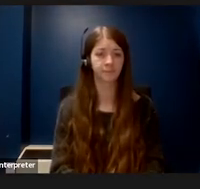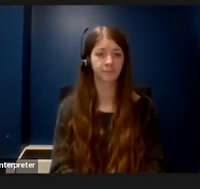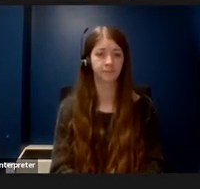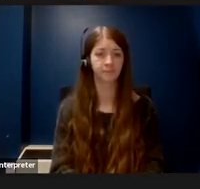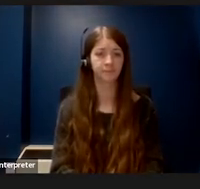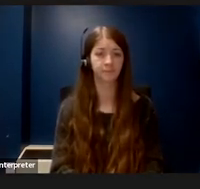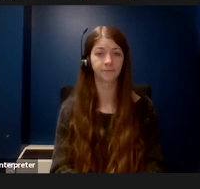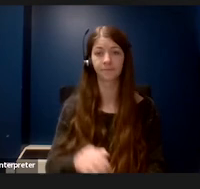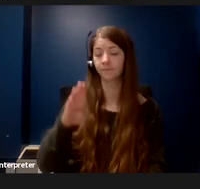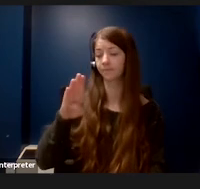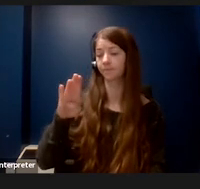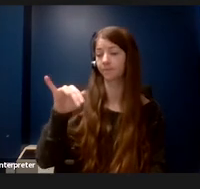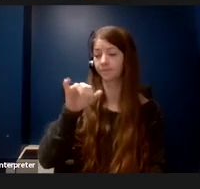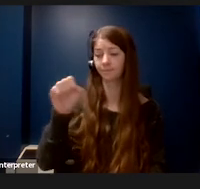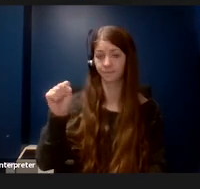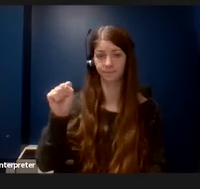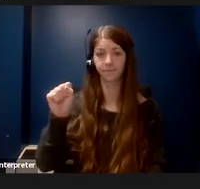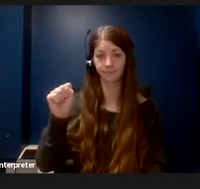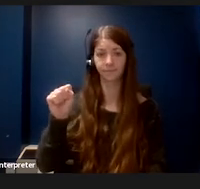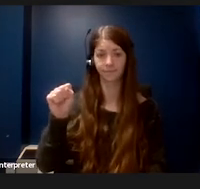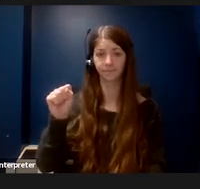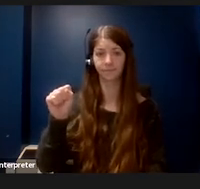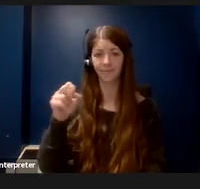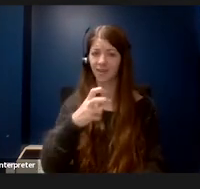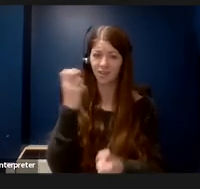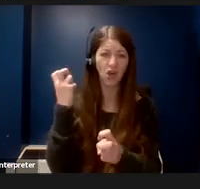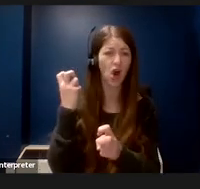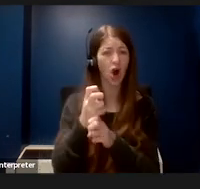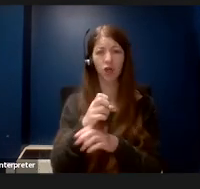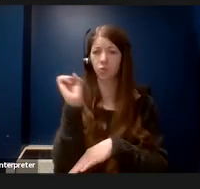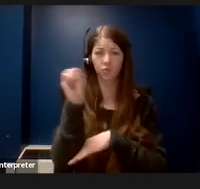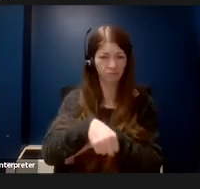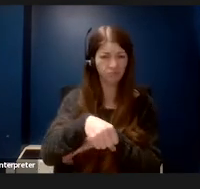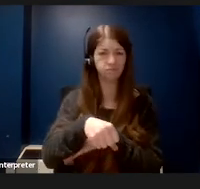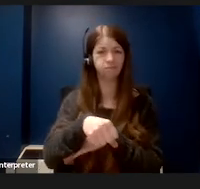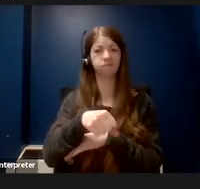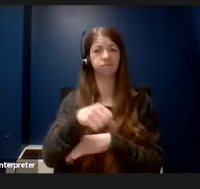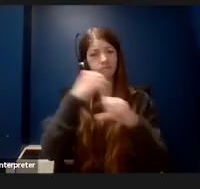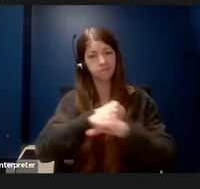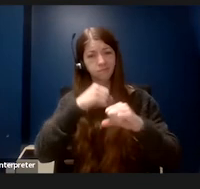Bias is a harder thing to push against and overcome than any inaccessible environment.